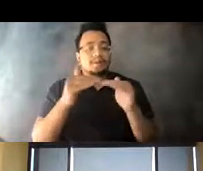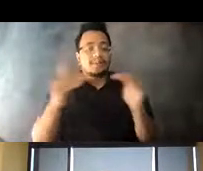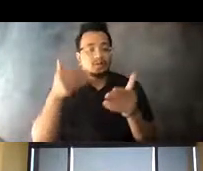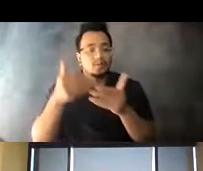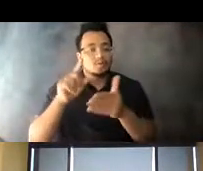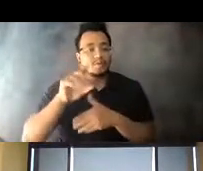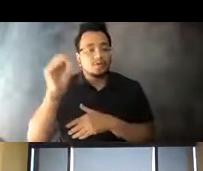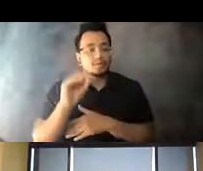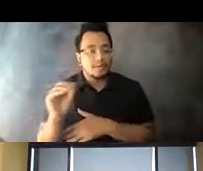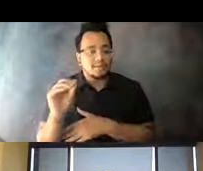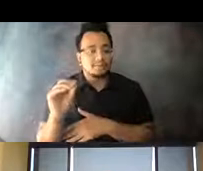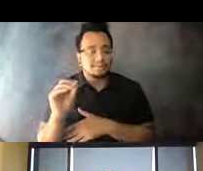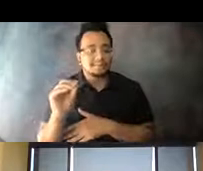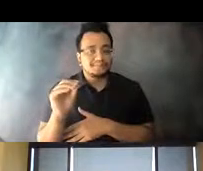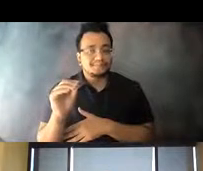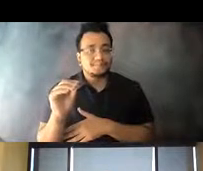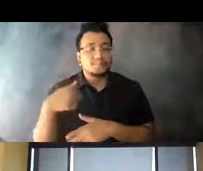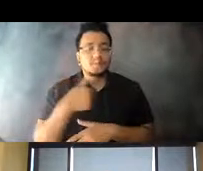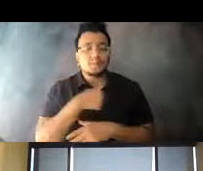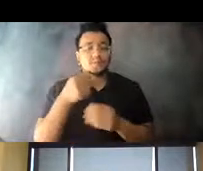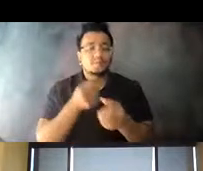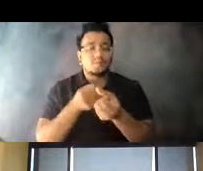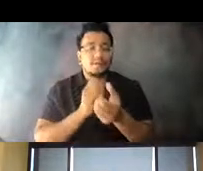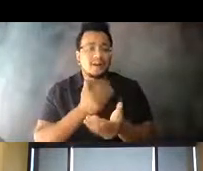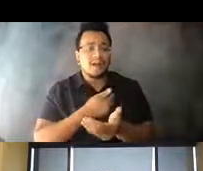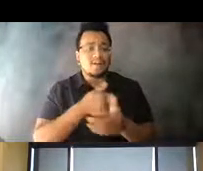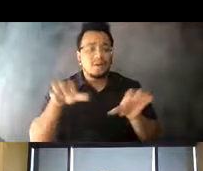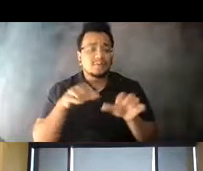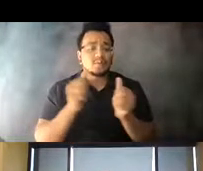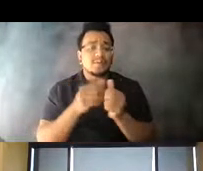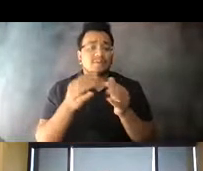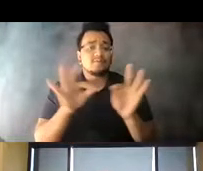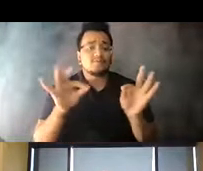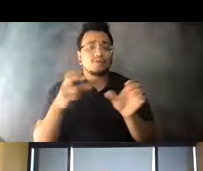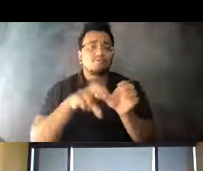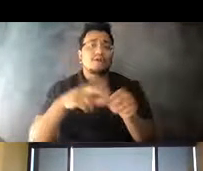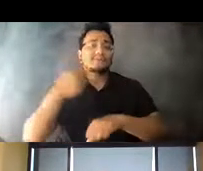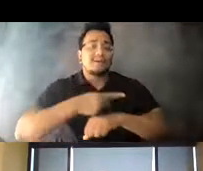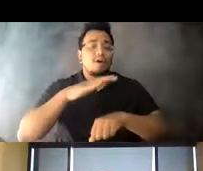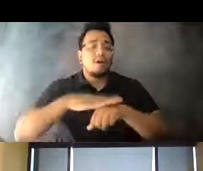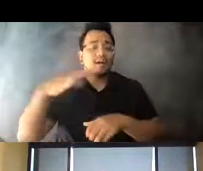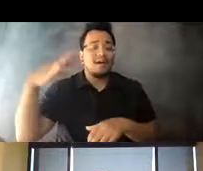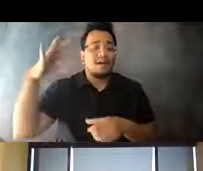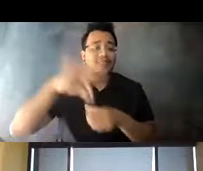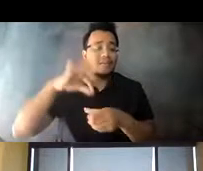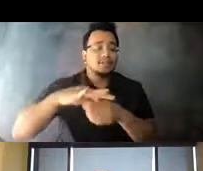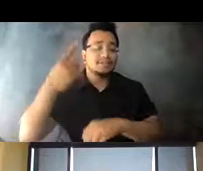14:42:54 And again, we supported our efforts with a free ride day on a Election Day and free rides to vaccination sites.